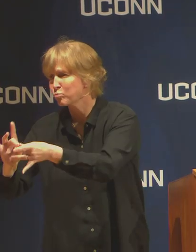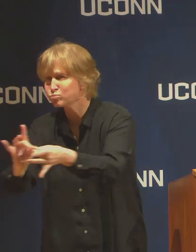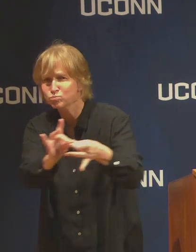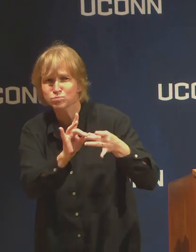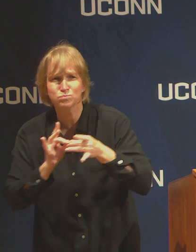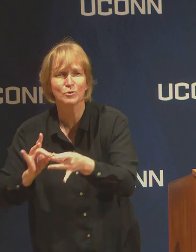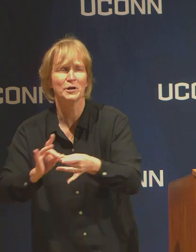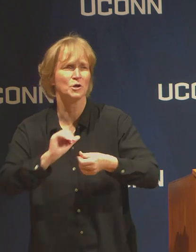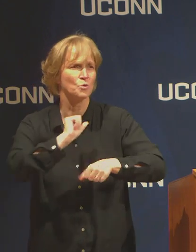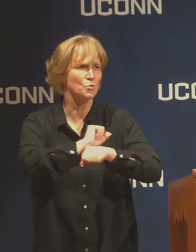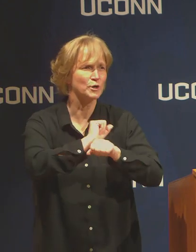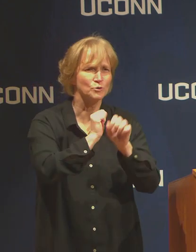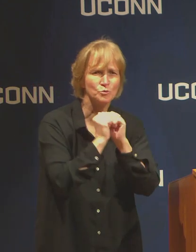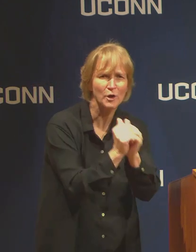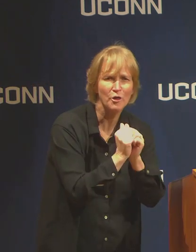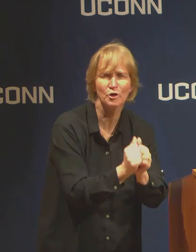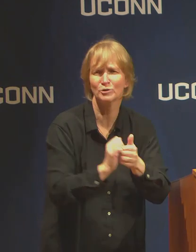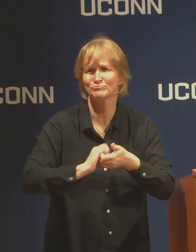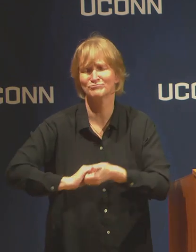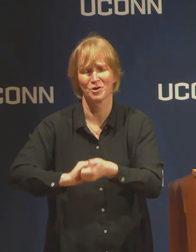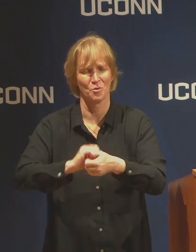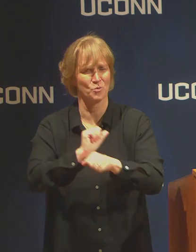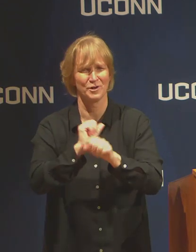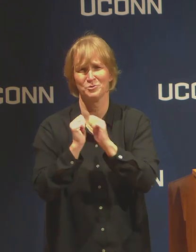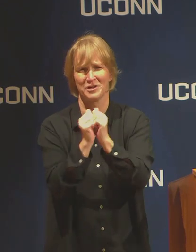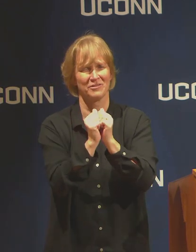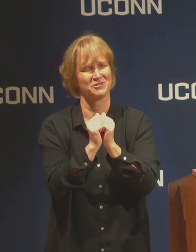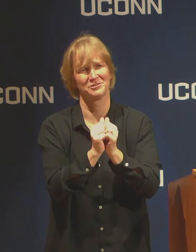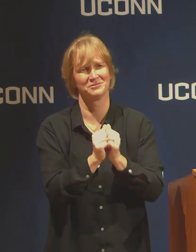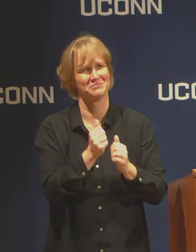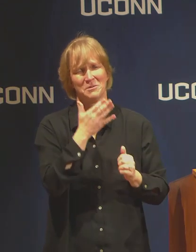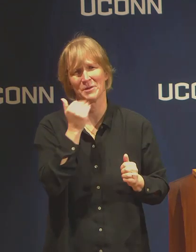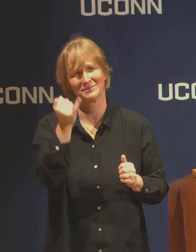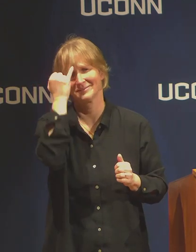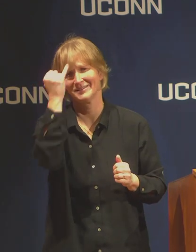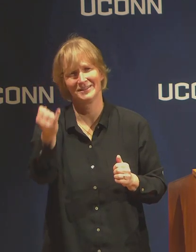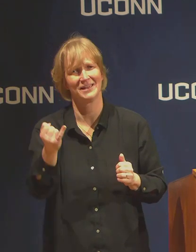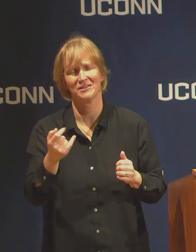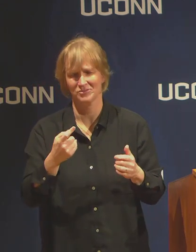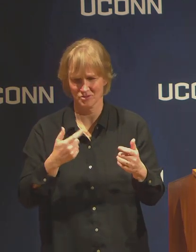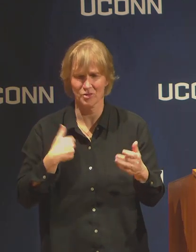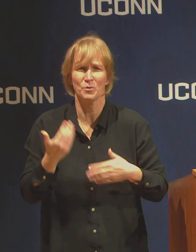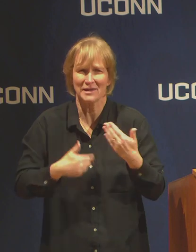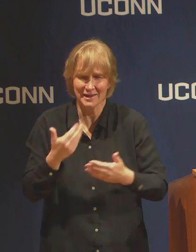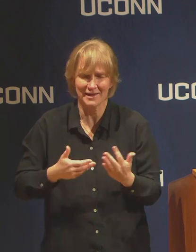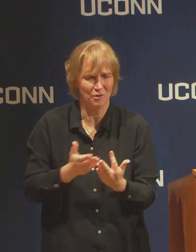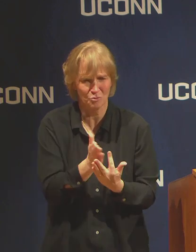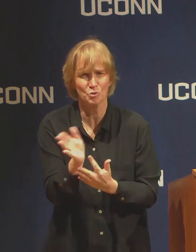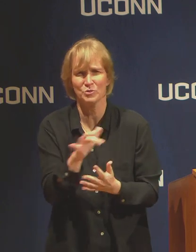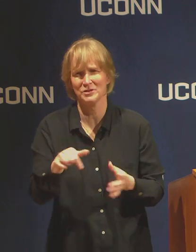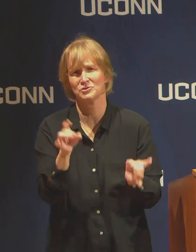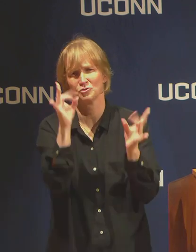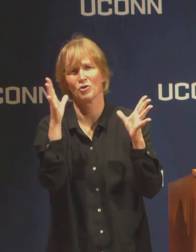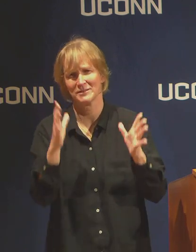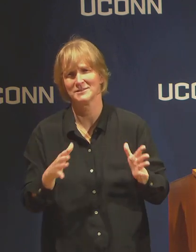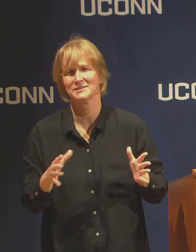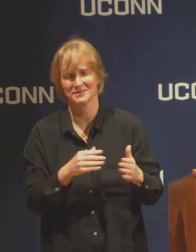This is the best path for us to get successfully to the back side of this crisis, to get to the other side as